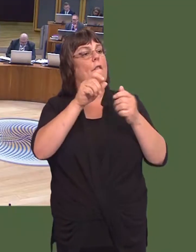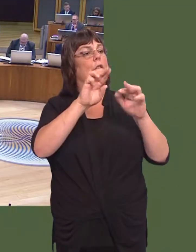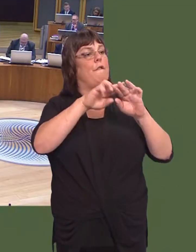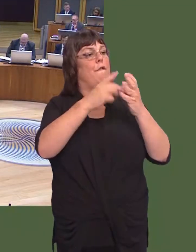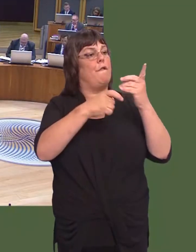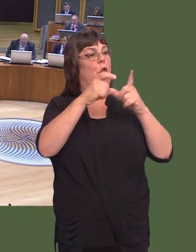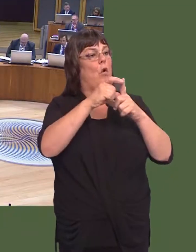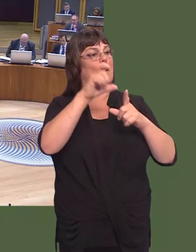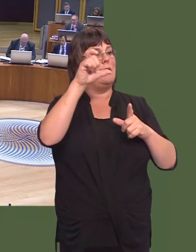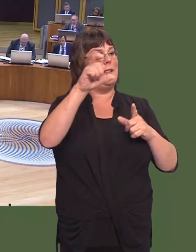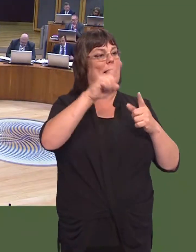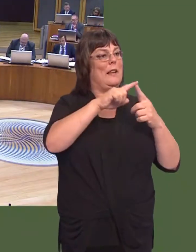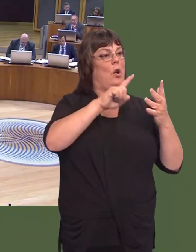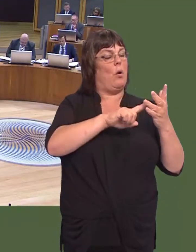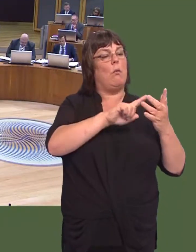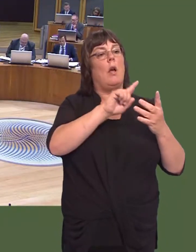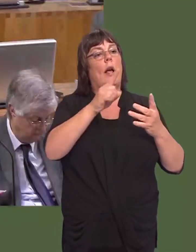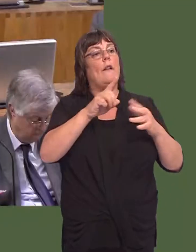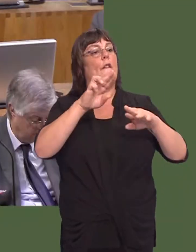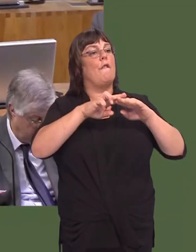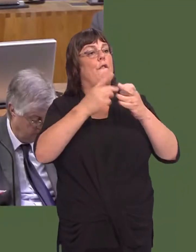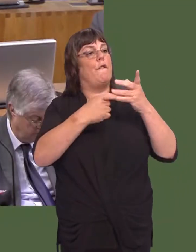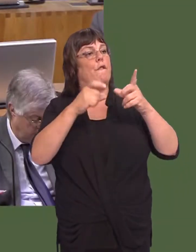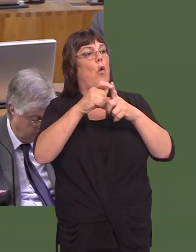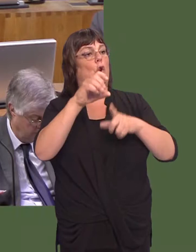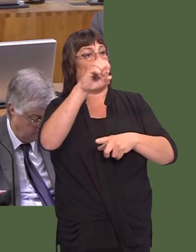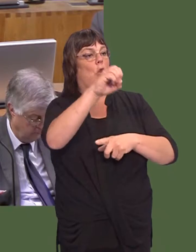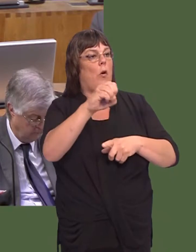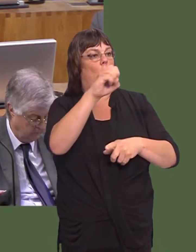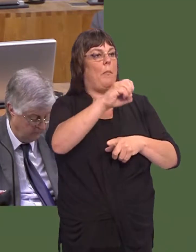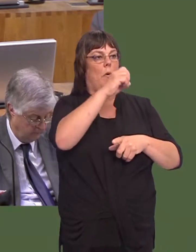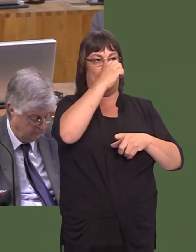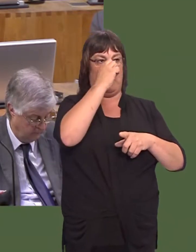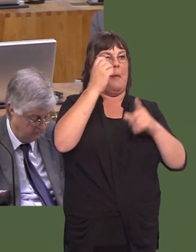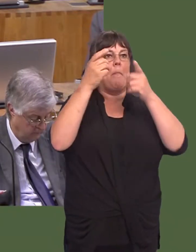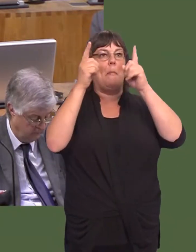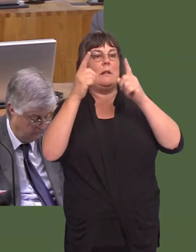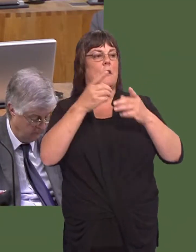wrth gwrs, mae yna gyfarfodydd yn cymryd lle rhwng y Gweinidog a swyddogion.